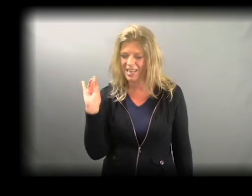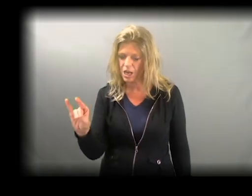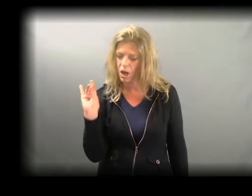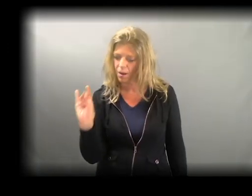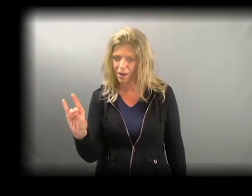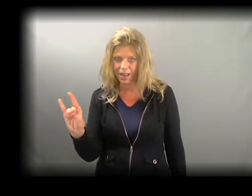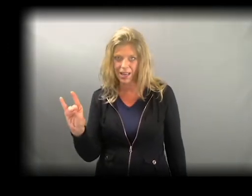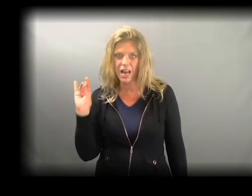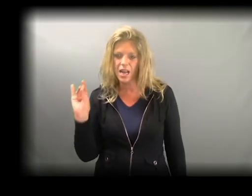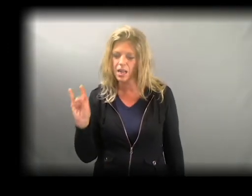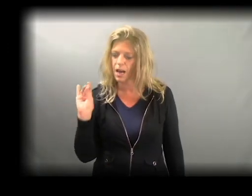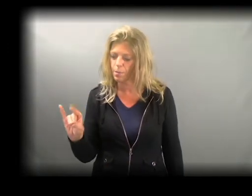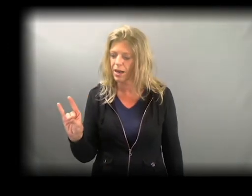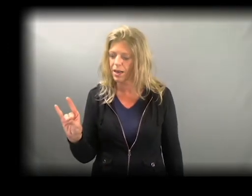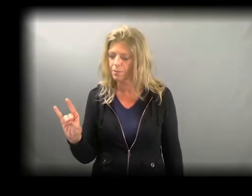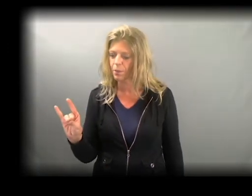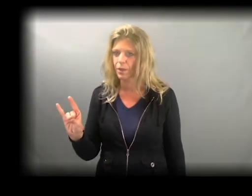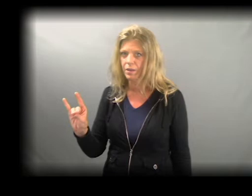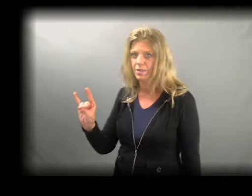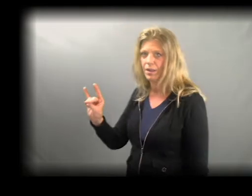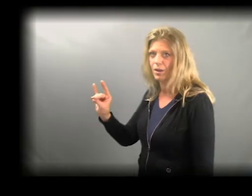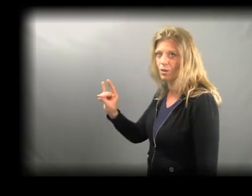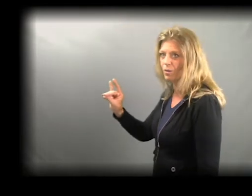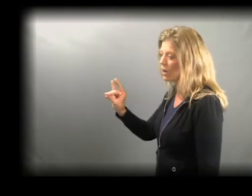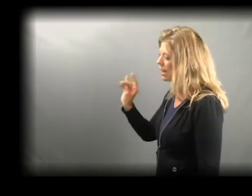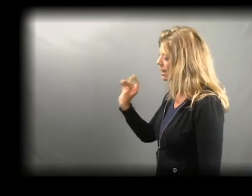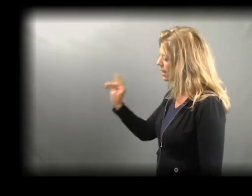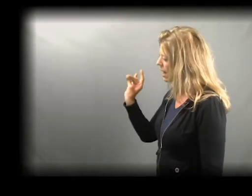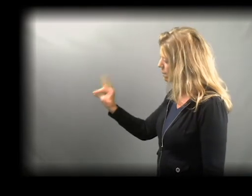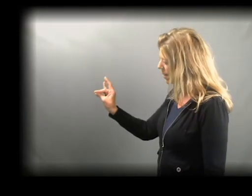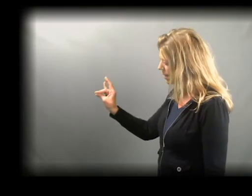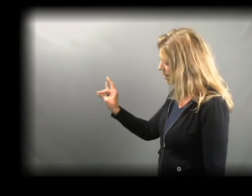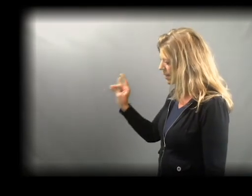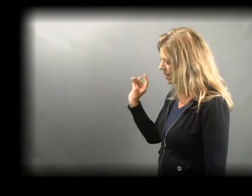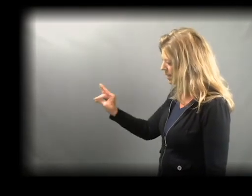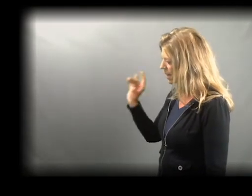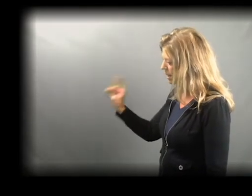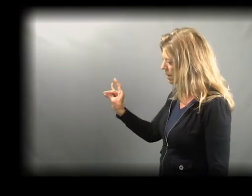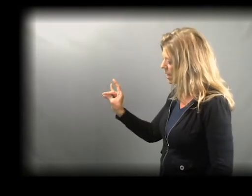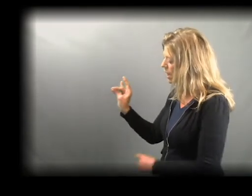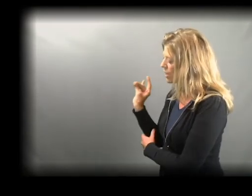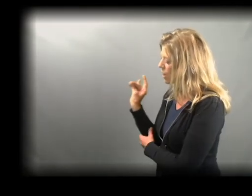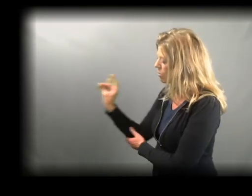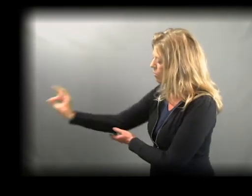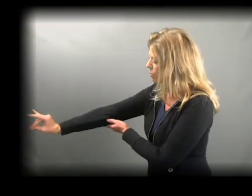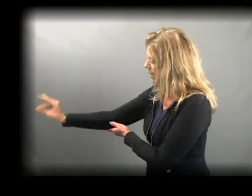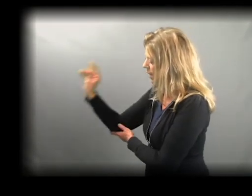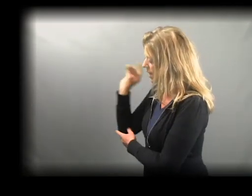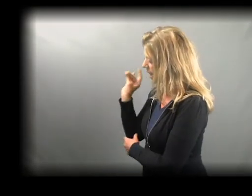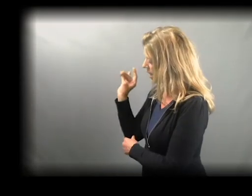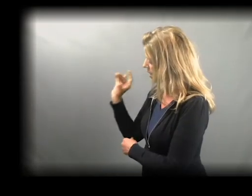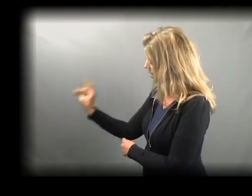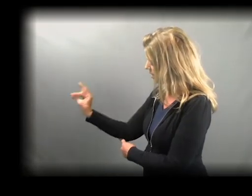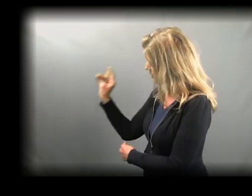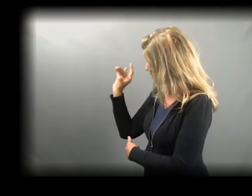LLAMA So, LLAMA You're not moving it a lot.